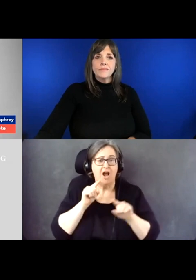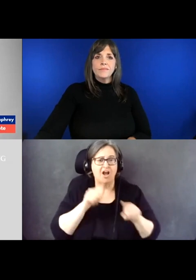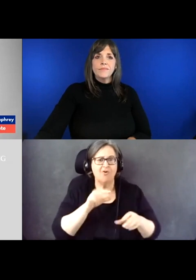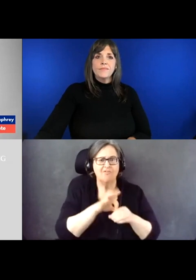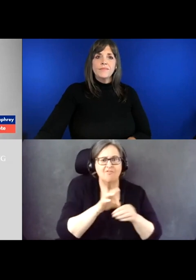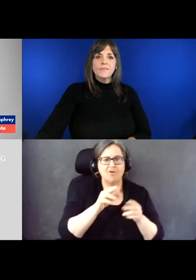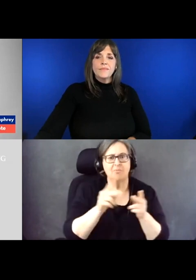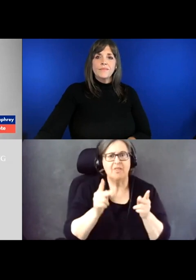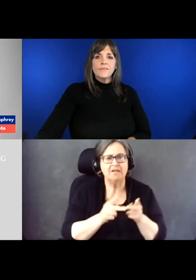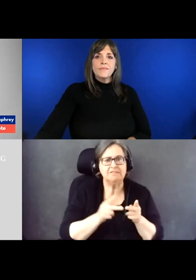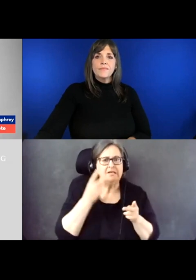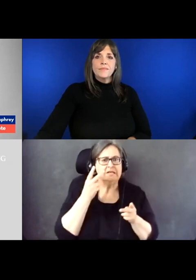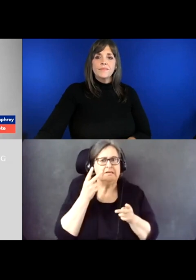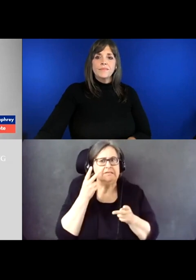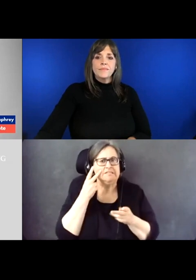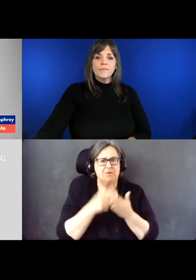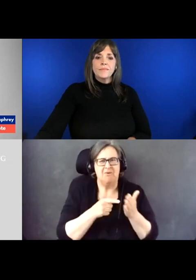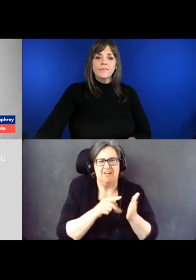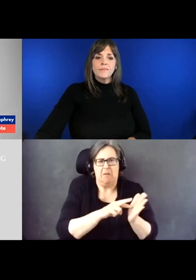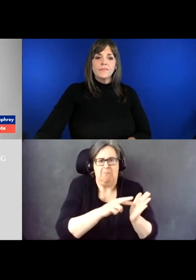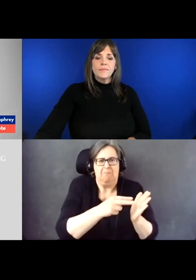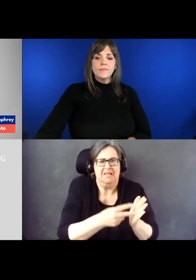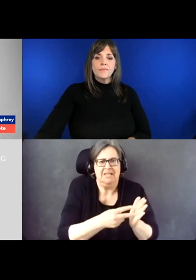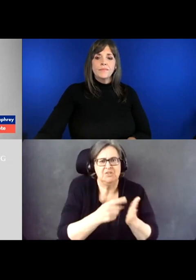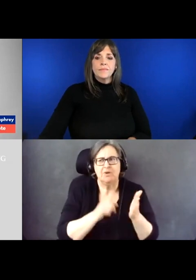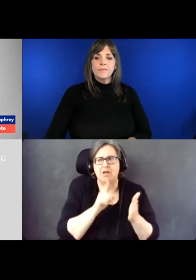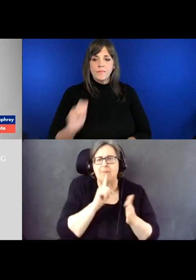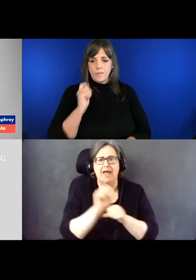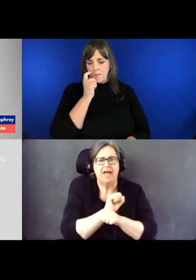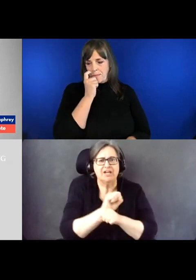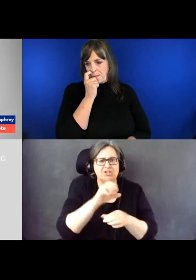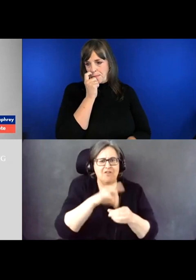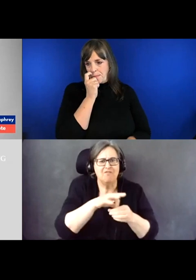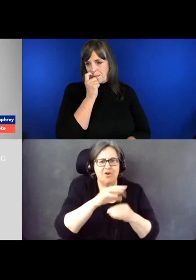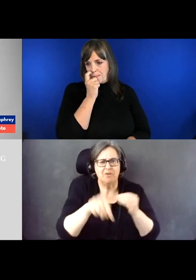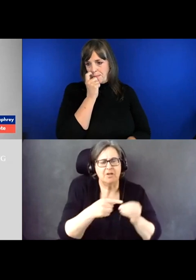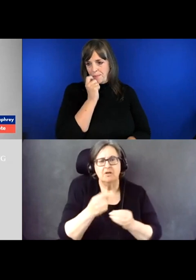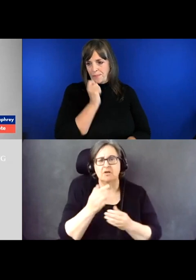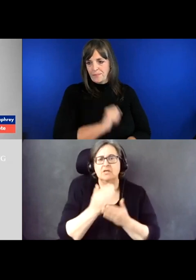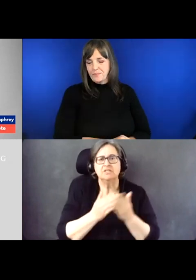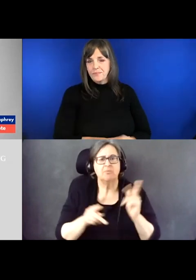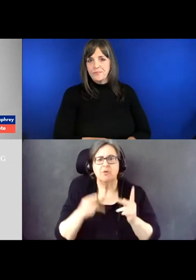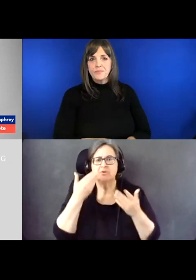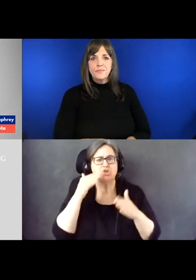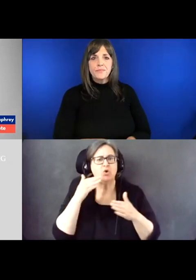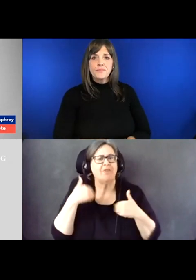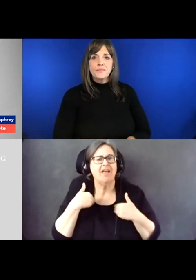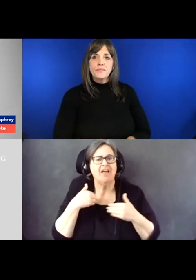what I'm actually voting on. And a lot of times folks don't know there's going to be a ballot initiative.